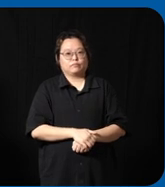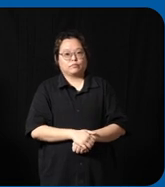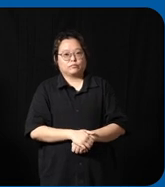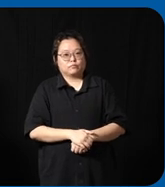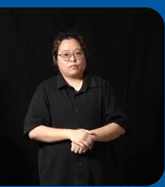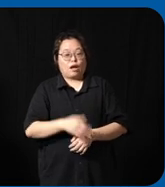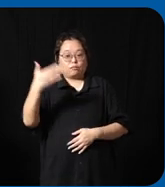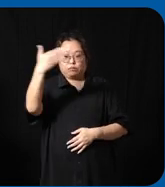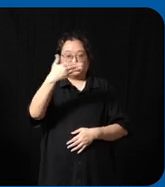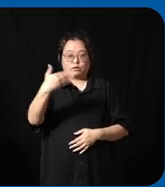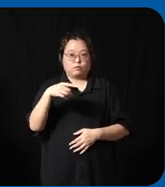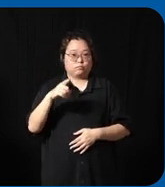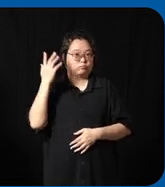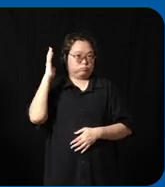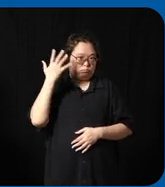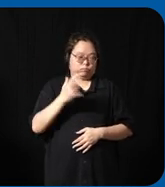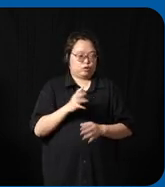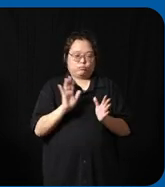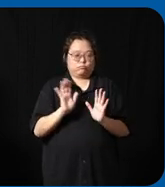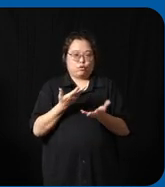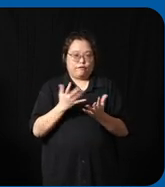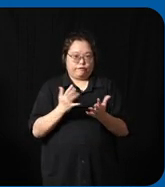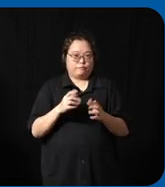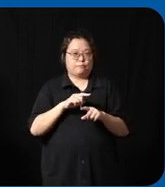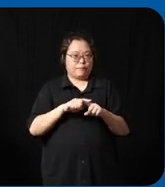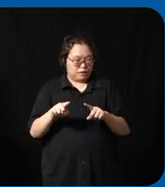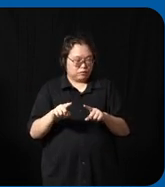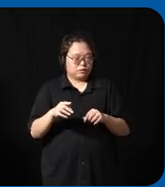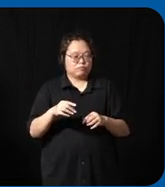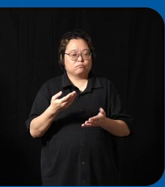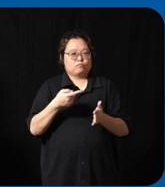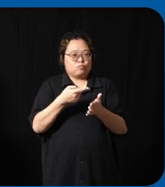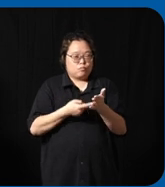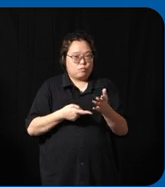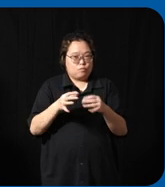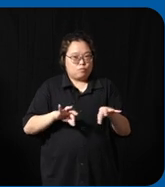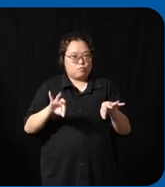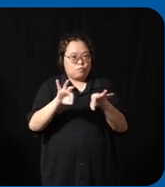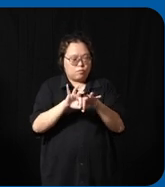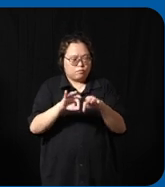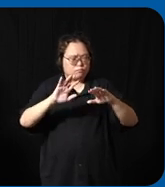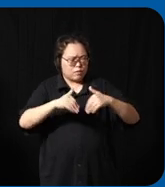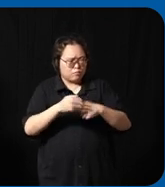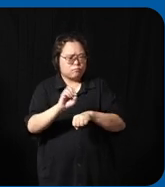slide is we have identified which are the key areas where we need to operate so you know that